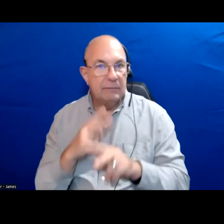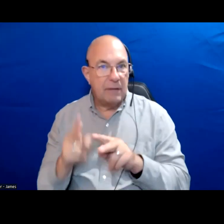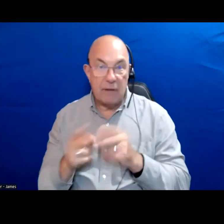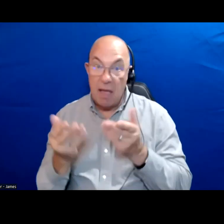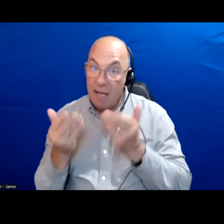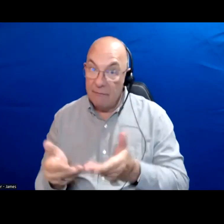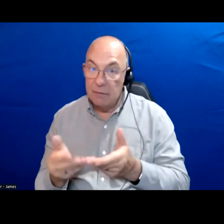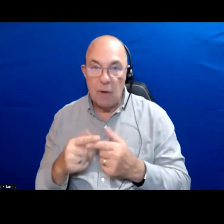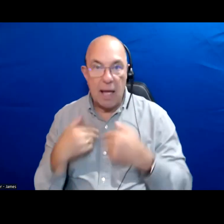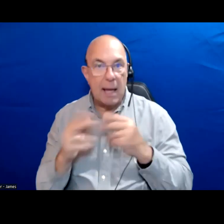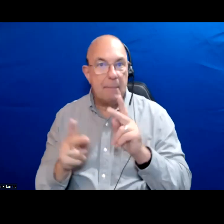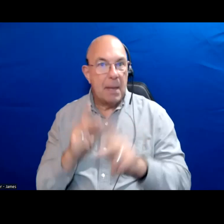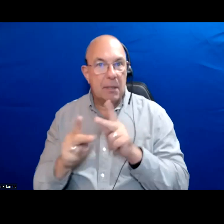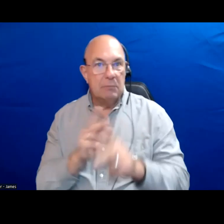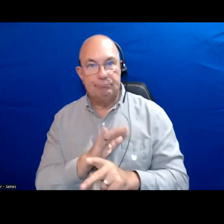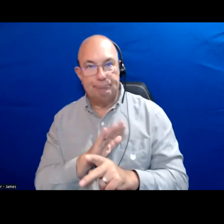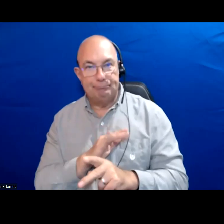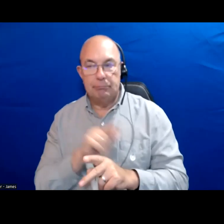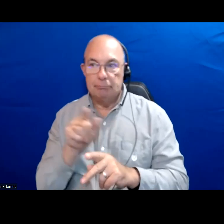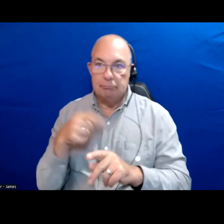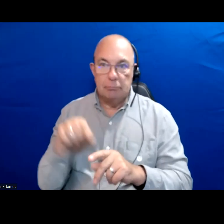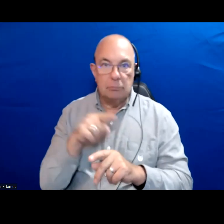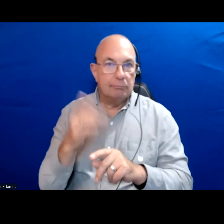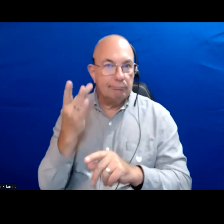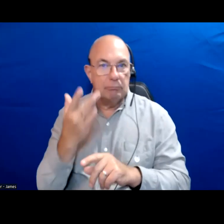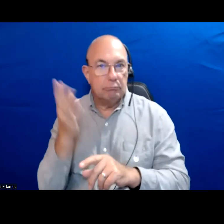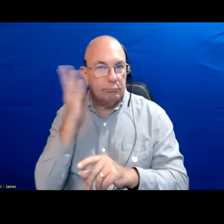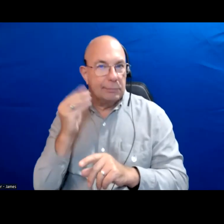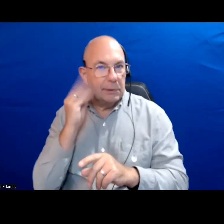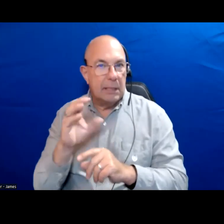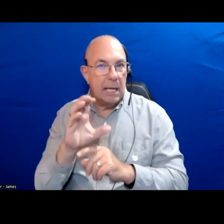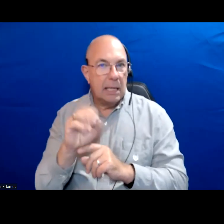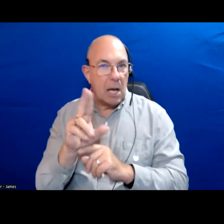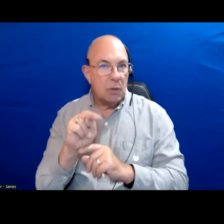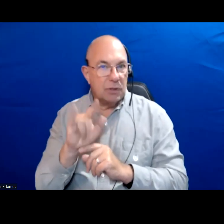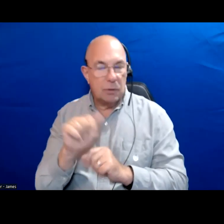to have people running who have been on counsel so long that you can see their votes and how